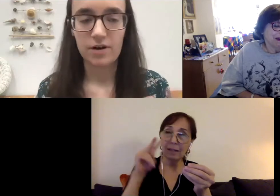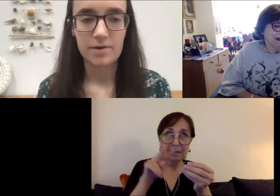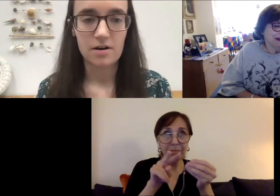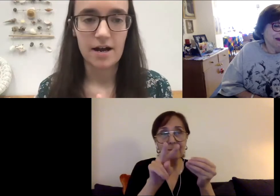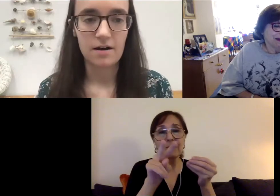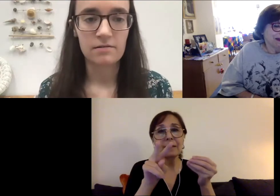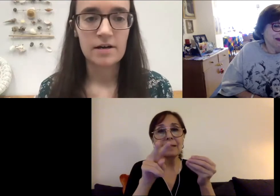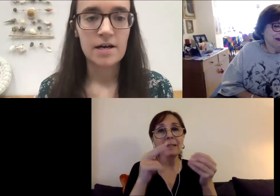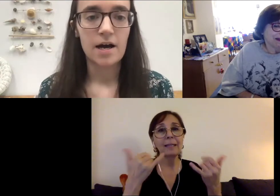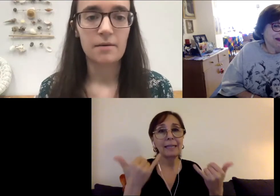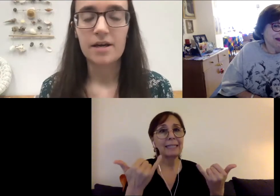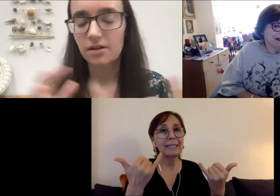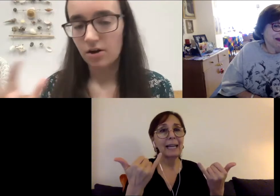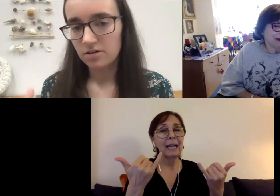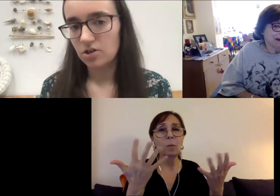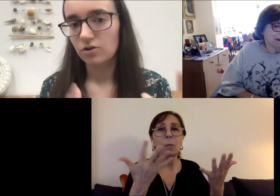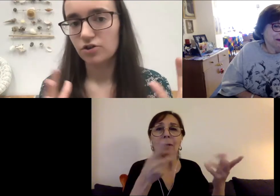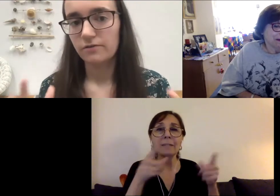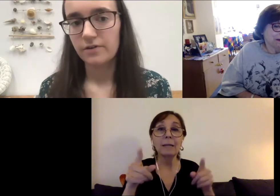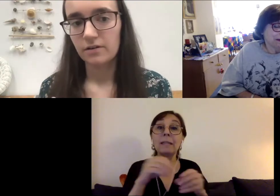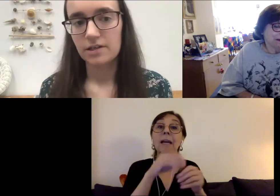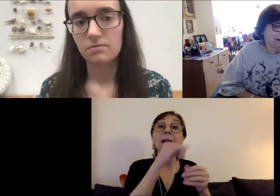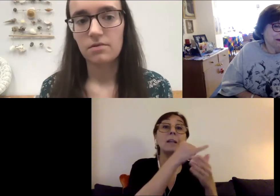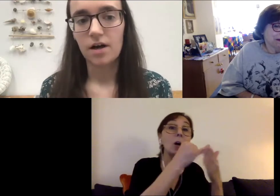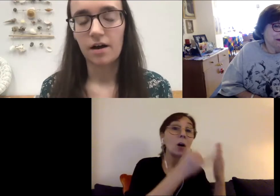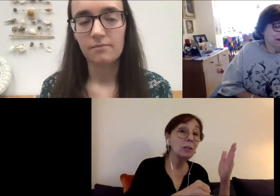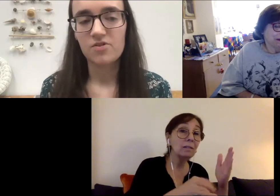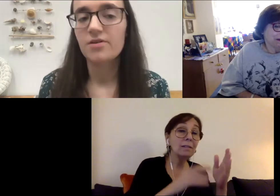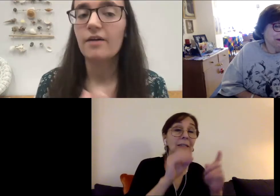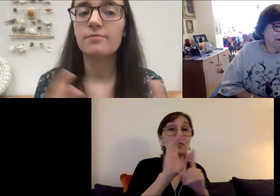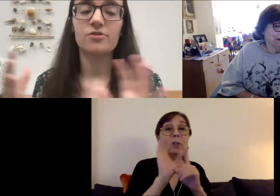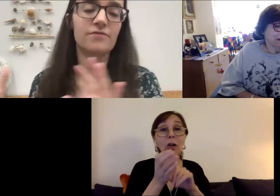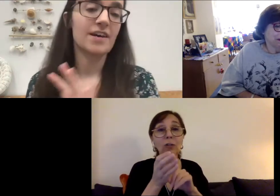we are now, in the arts and culture field. So now I'm sort of thinking about